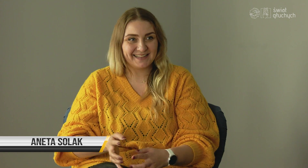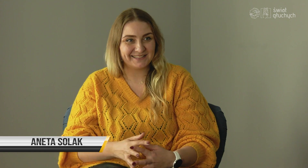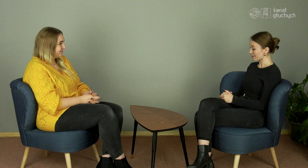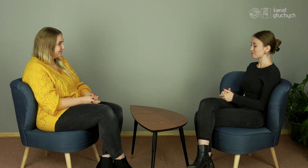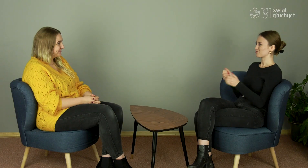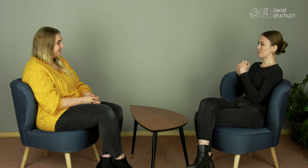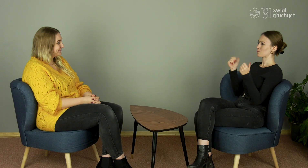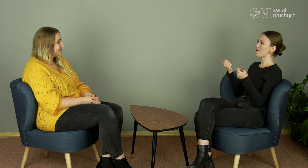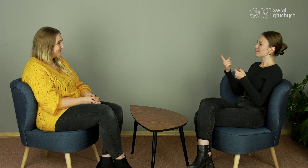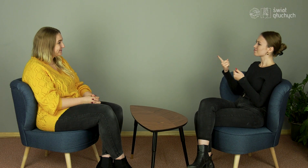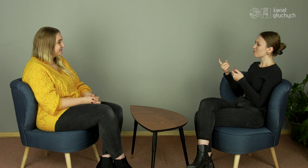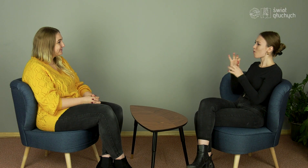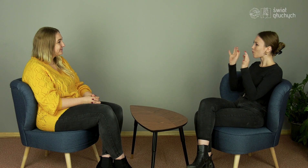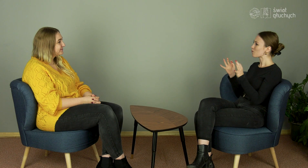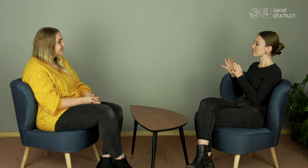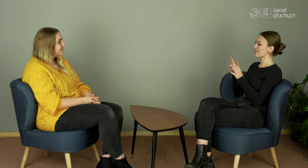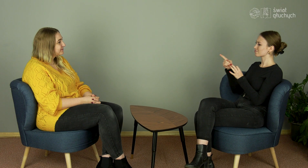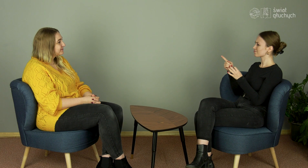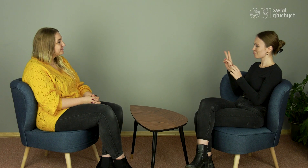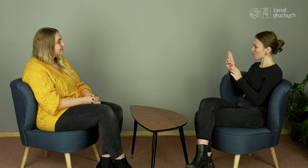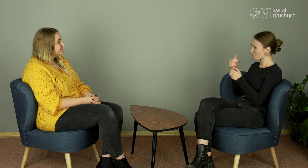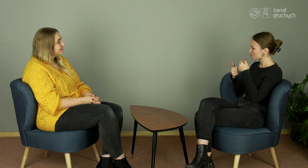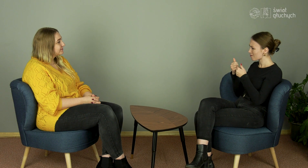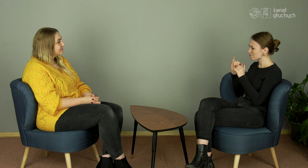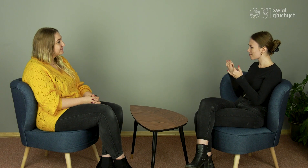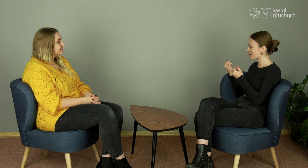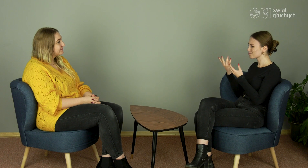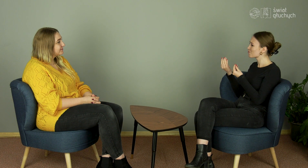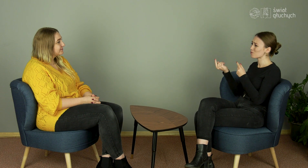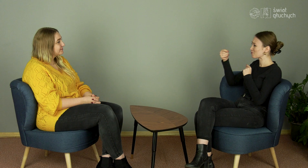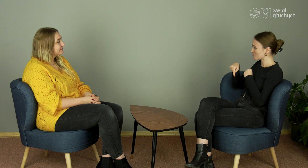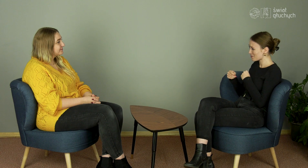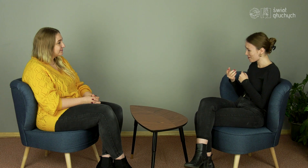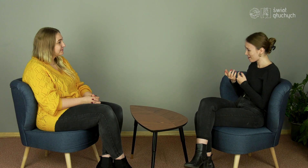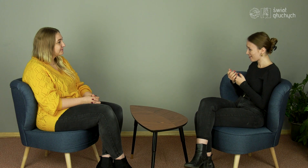Super, and what's your profession?